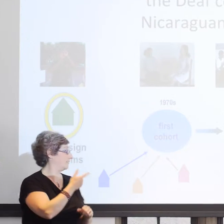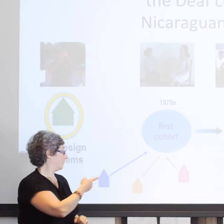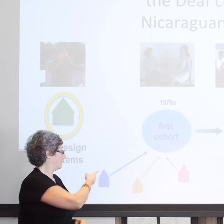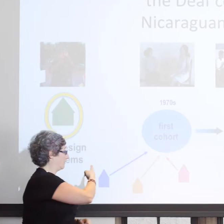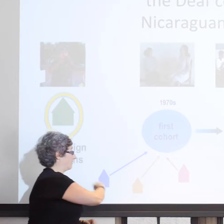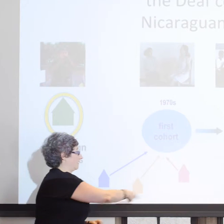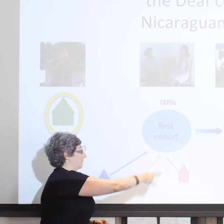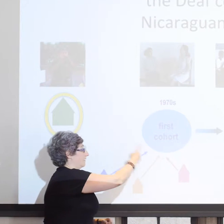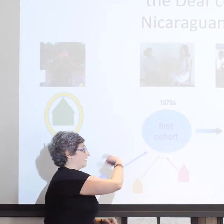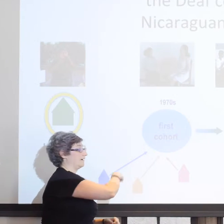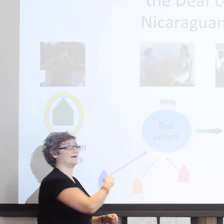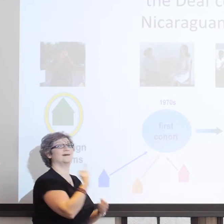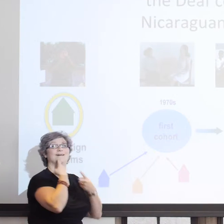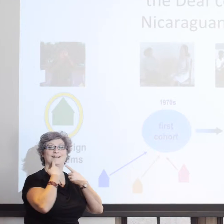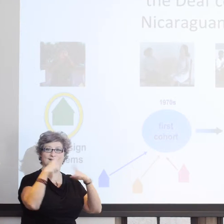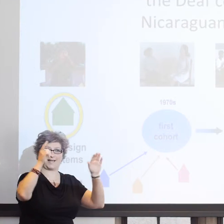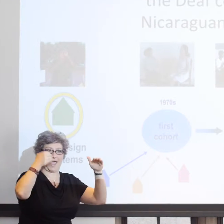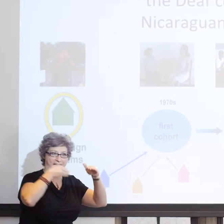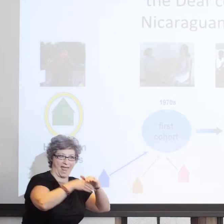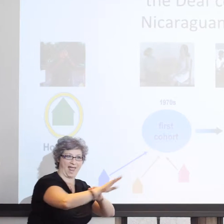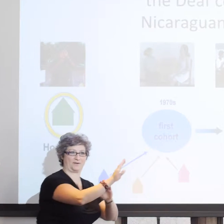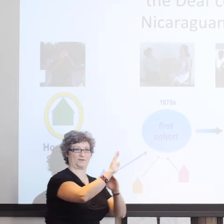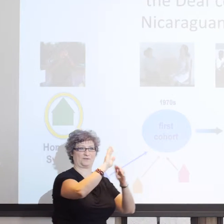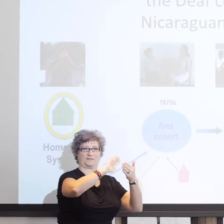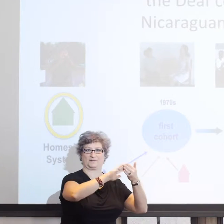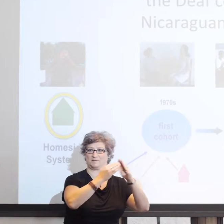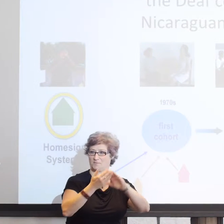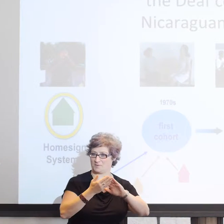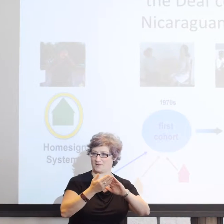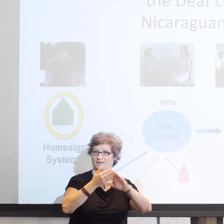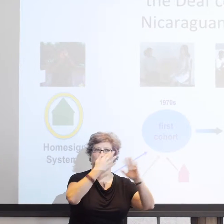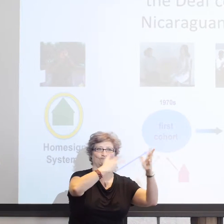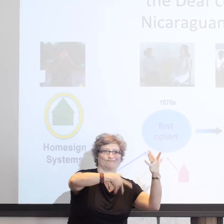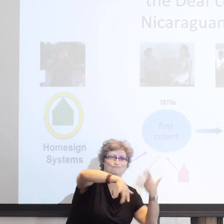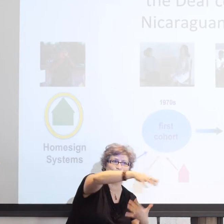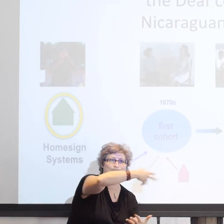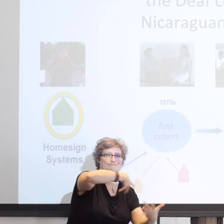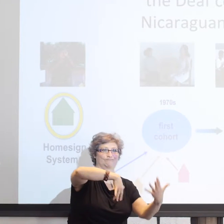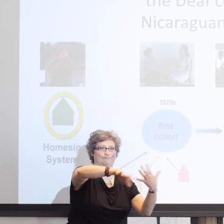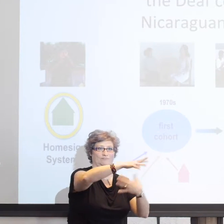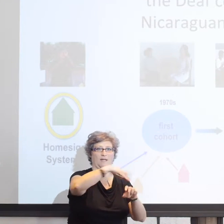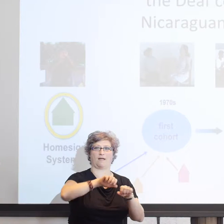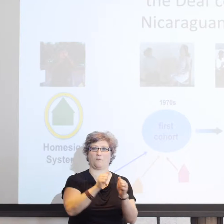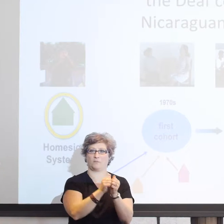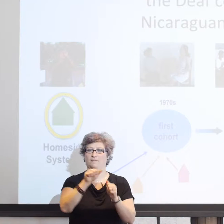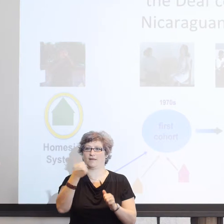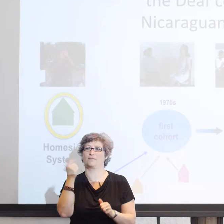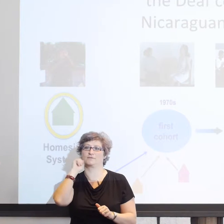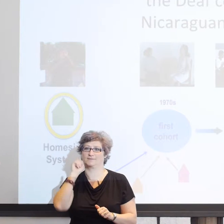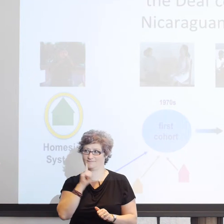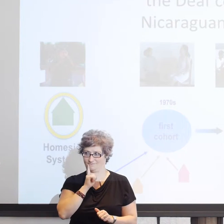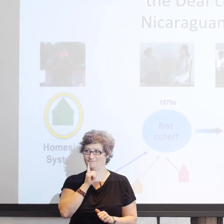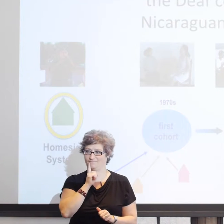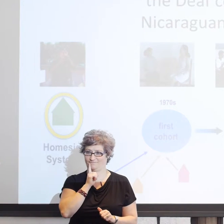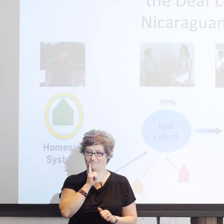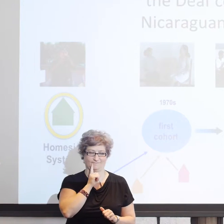also experiences the Deaf community and experiences American Sign Language and as a result